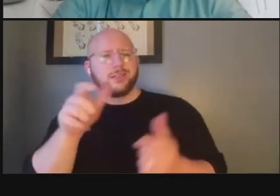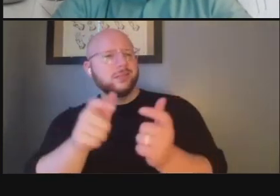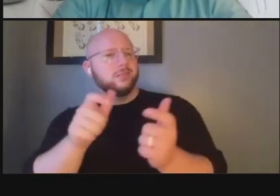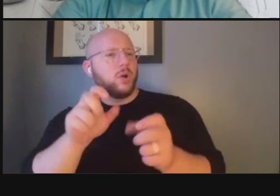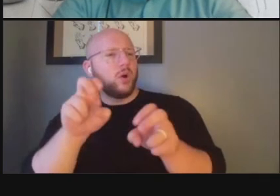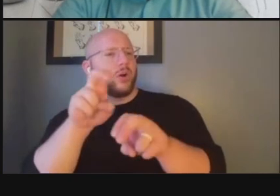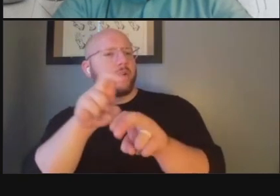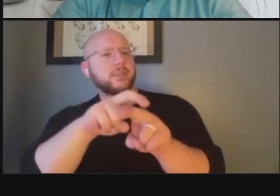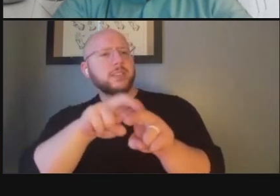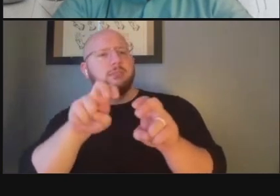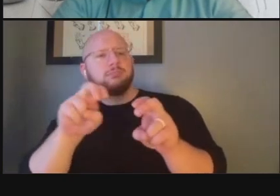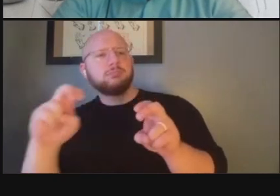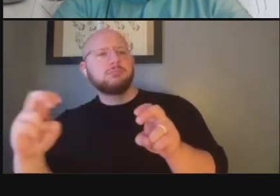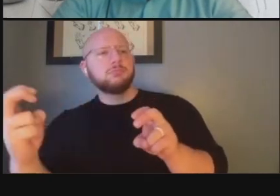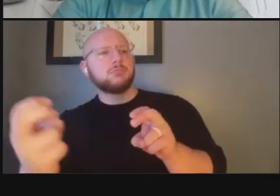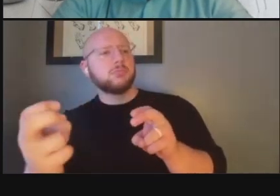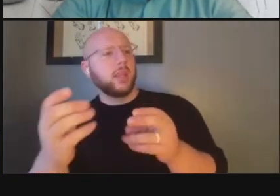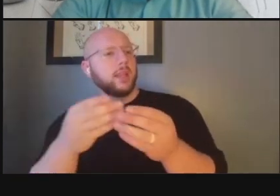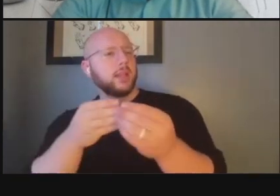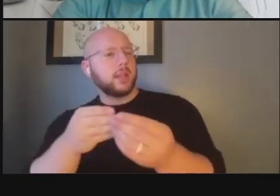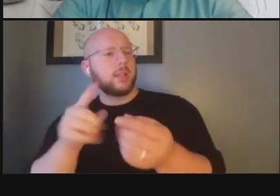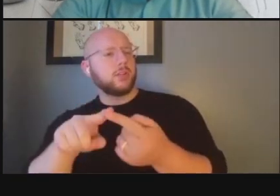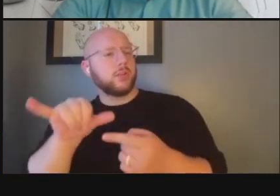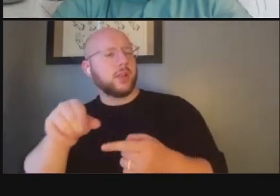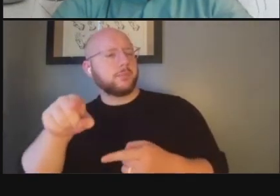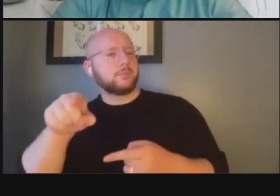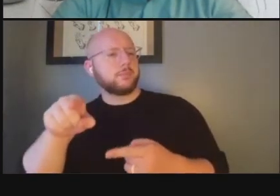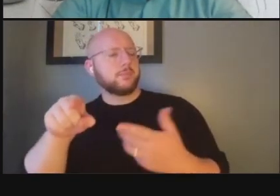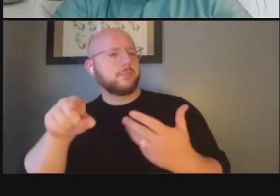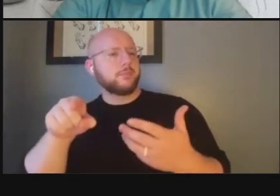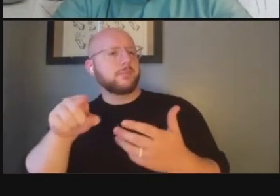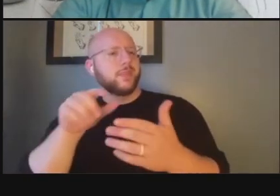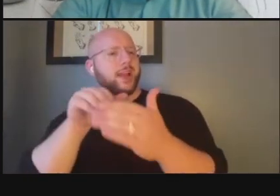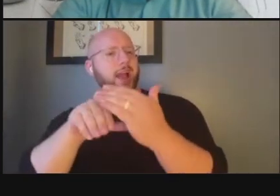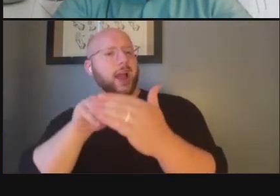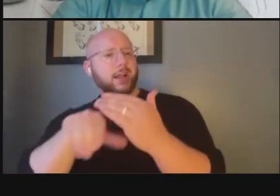uh that leads down to this then there's a uh access to the silk stone trail